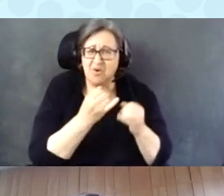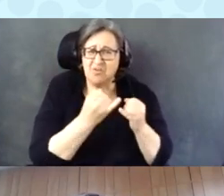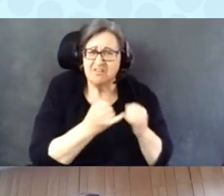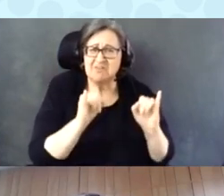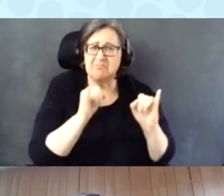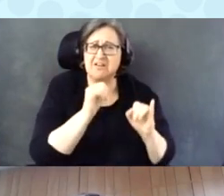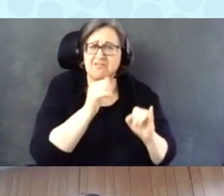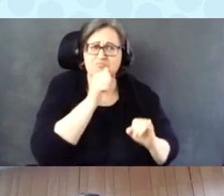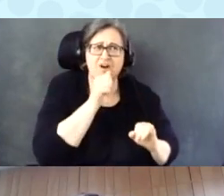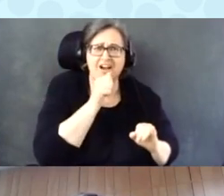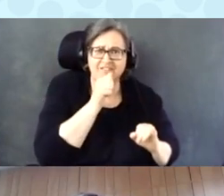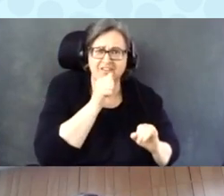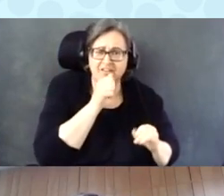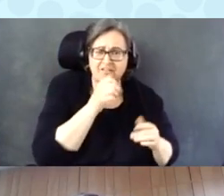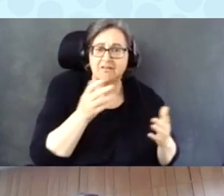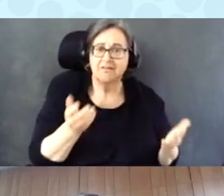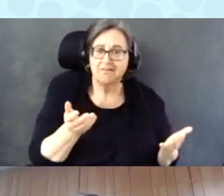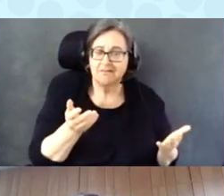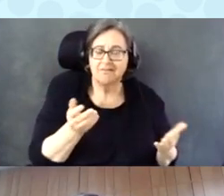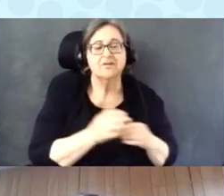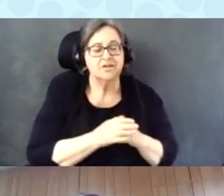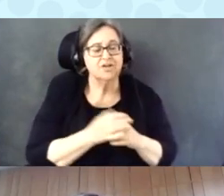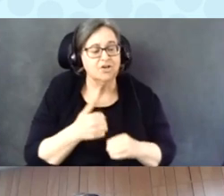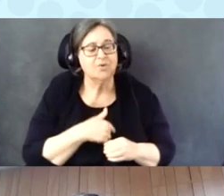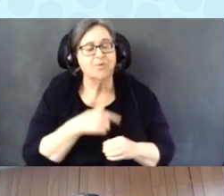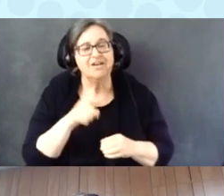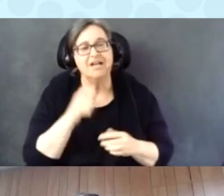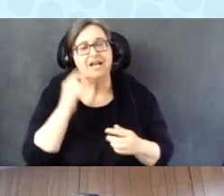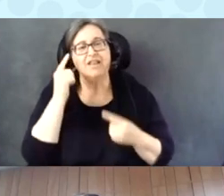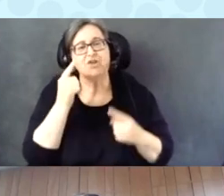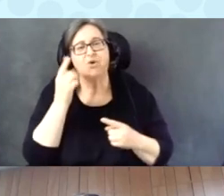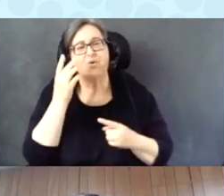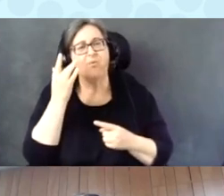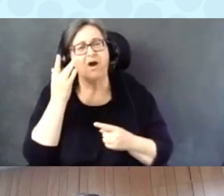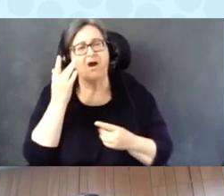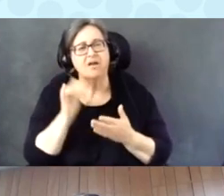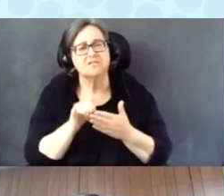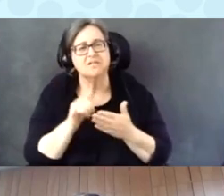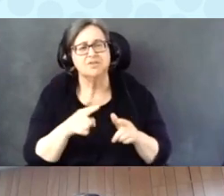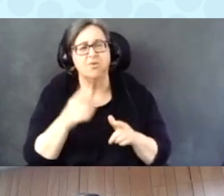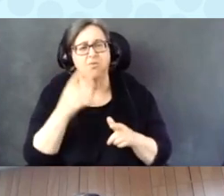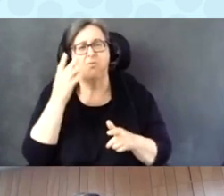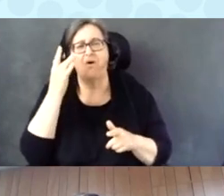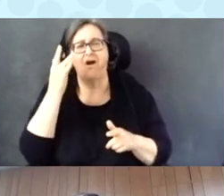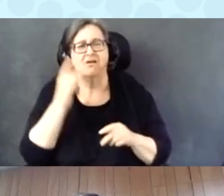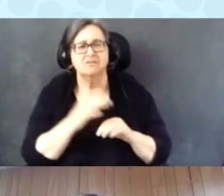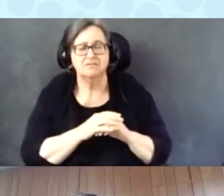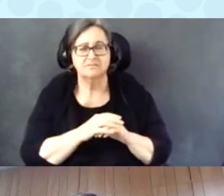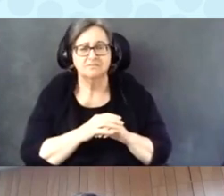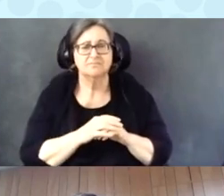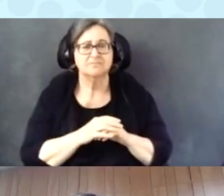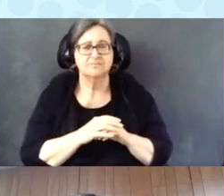And so we need to think about why is that or take a look at why is that.